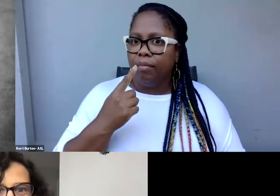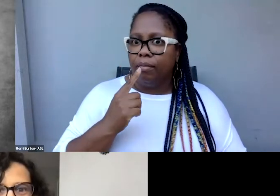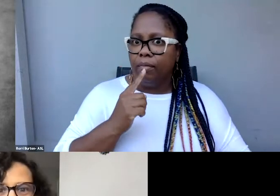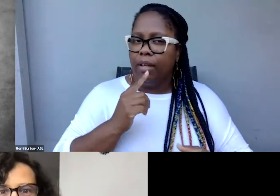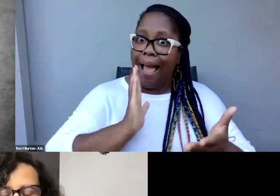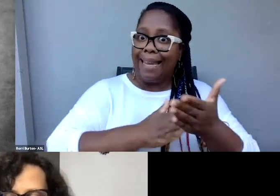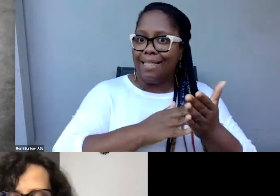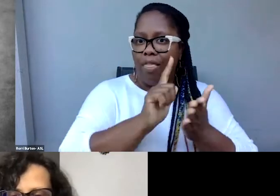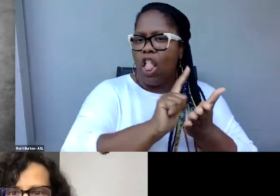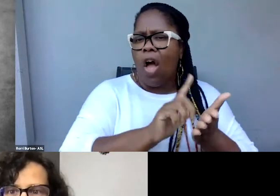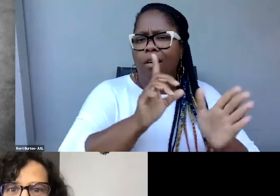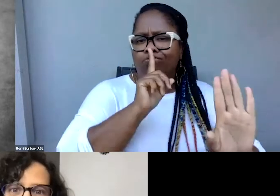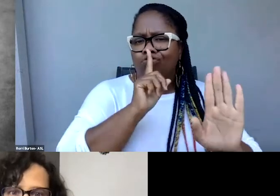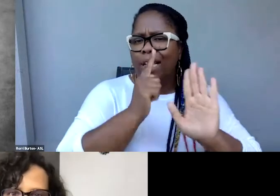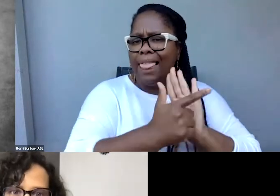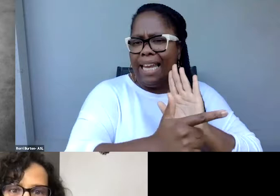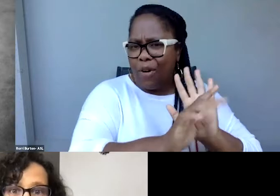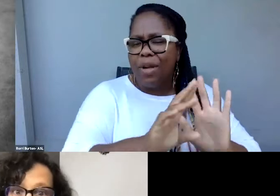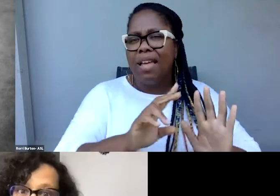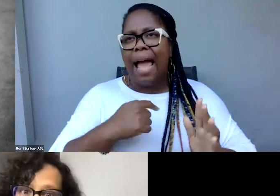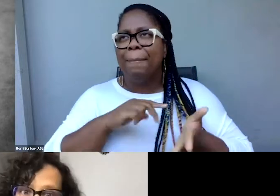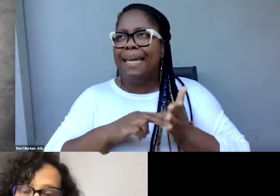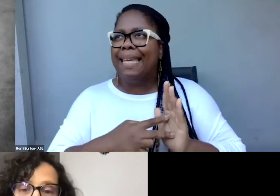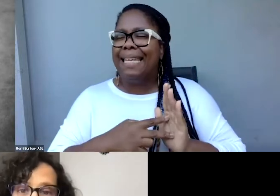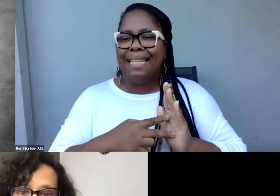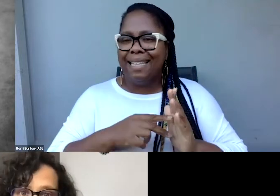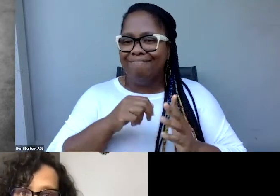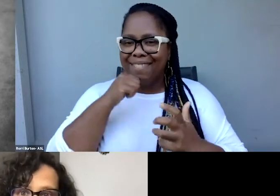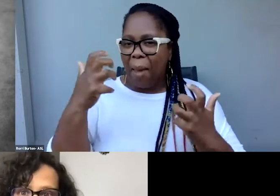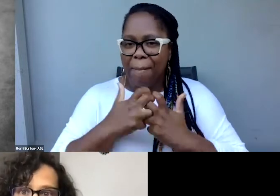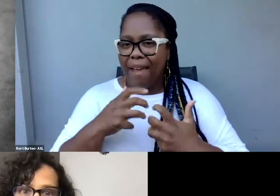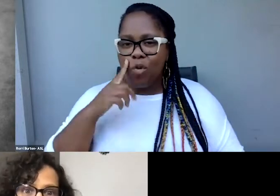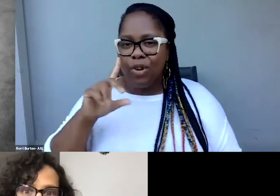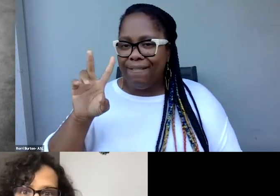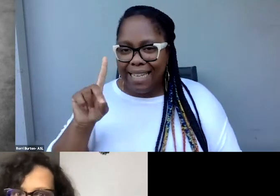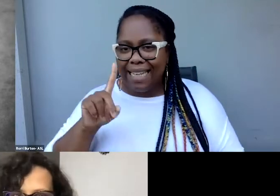I mean they don't function for DVD or for broadcast, straight up.